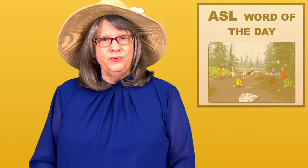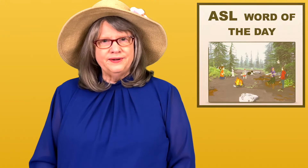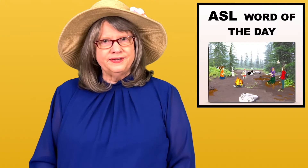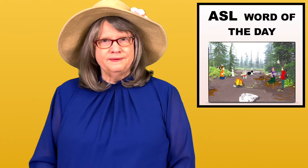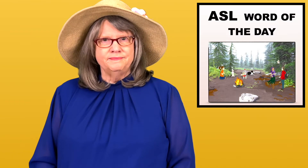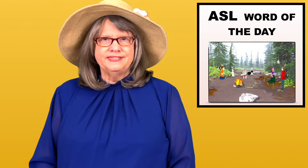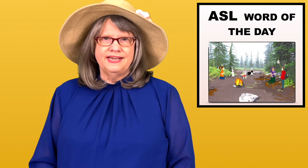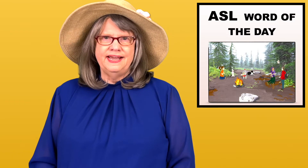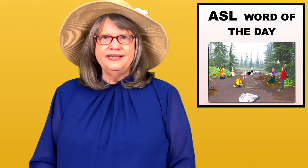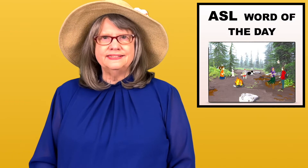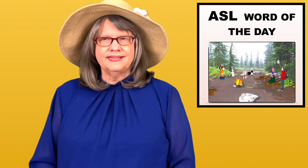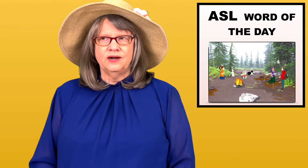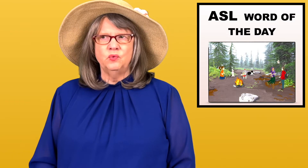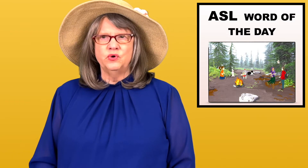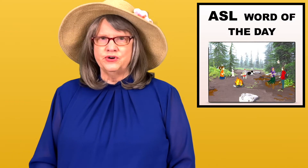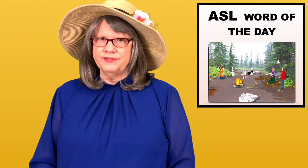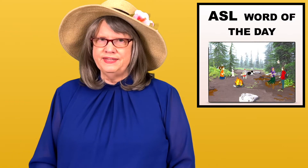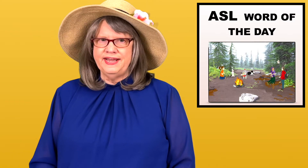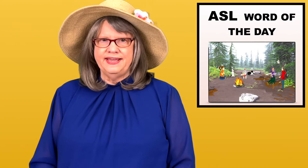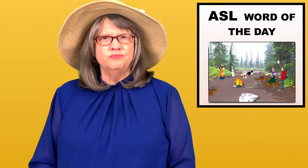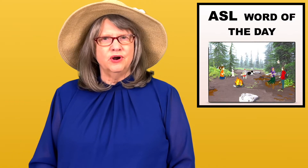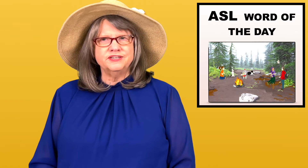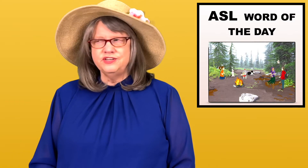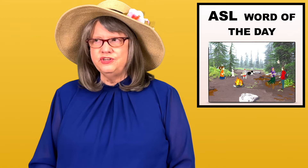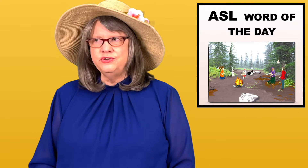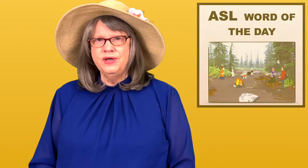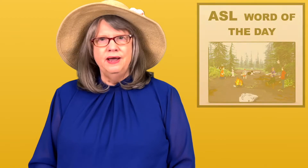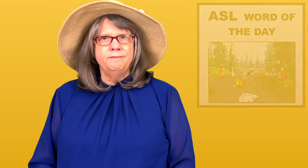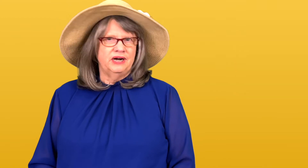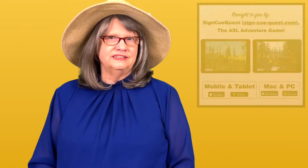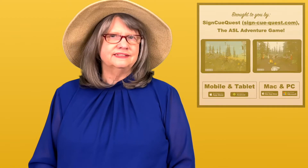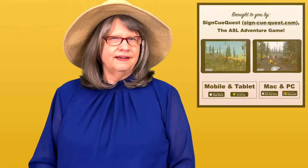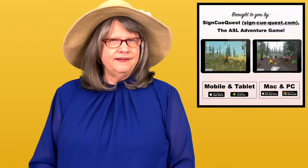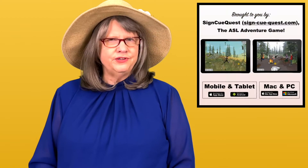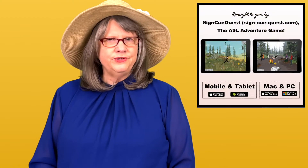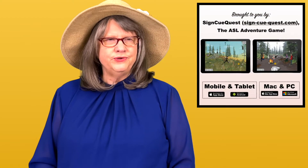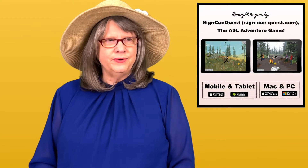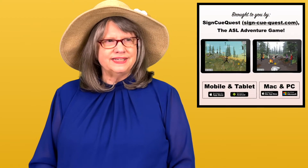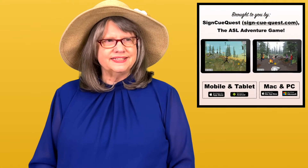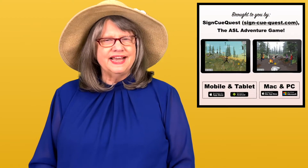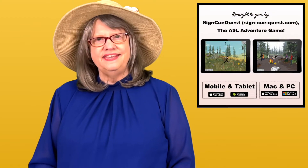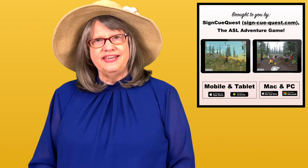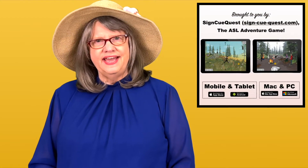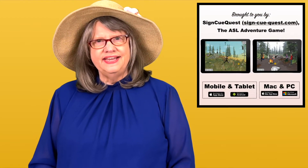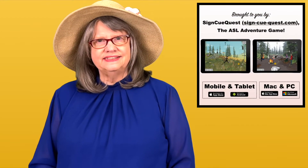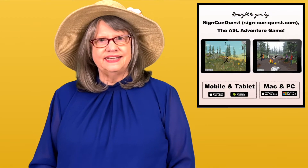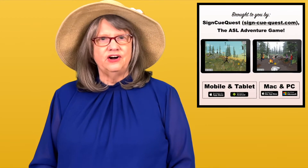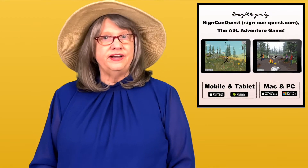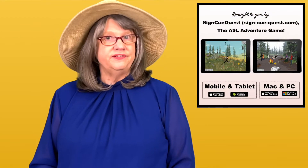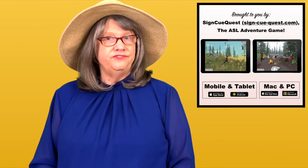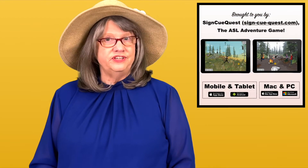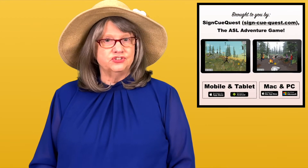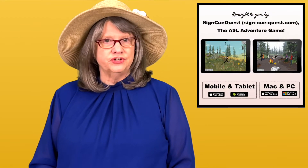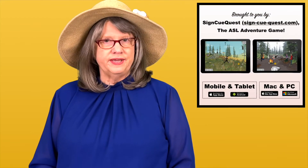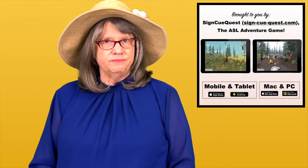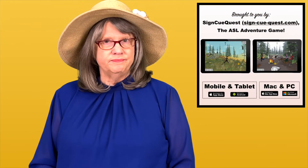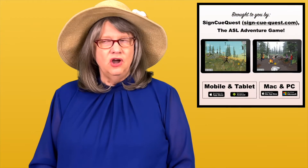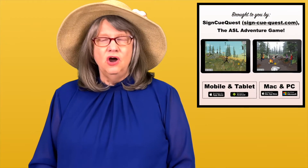Welcome to ASL Word Of The Day brought to you by SignCueQuest, The ASL Adventure Game.